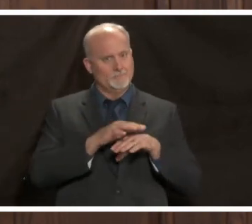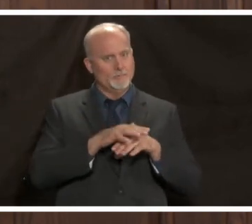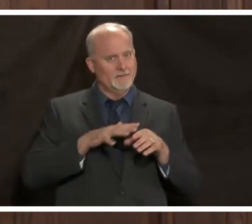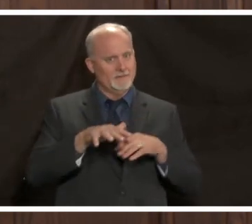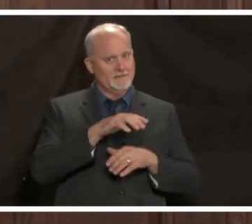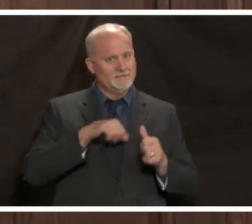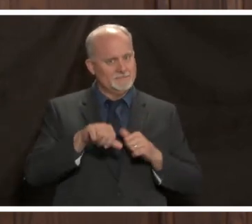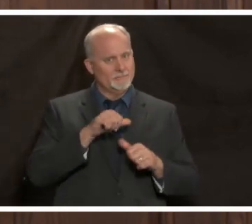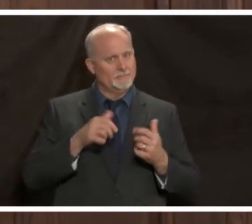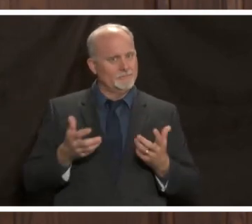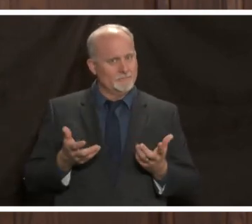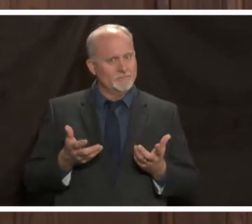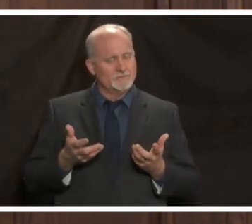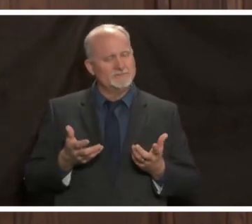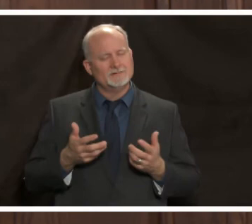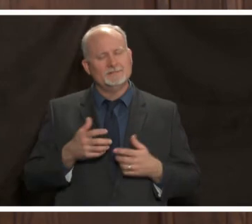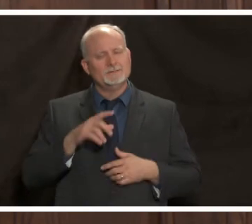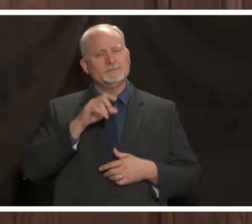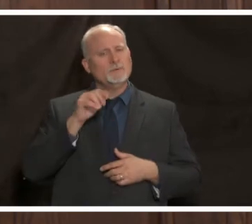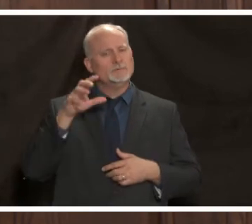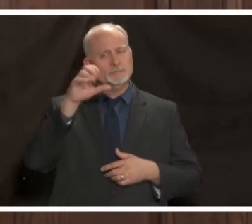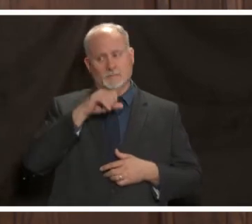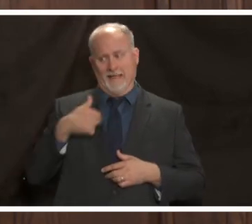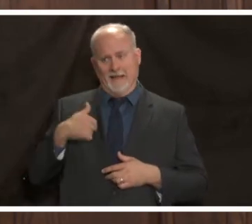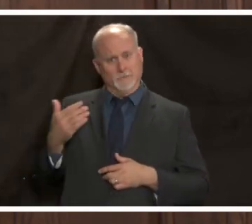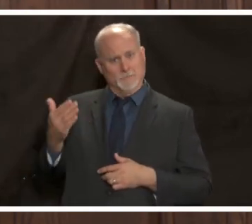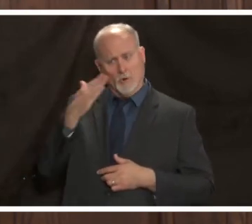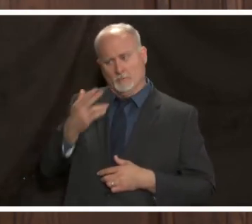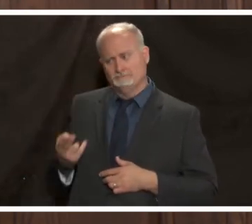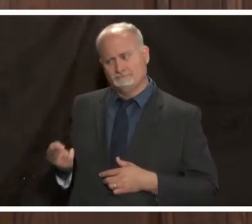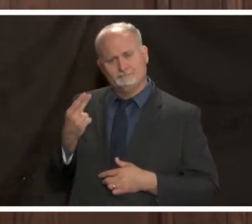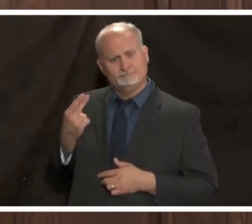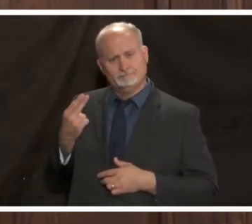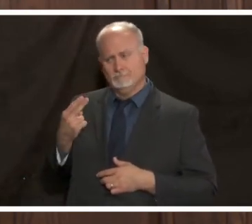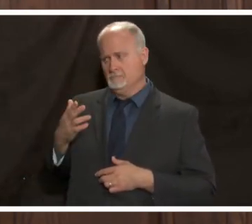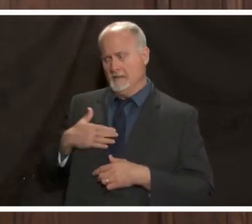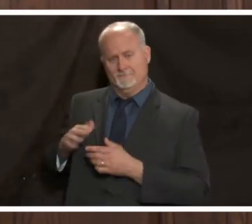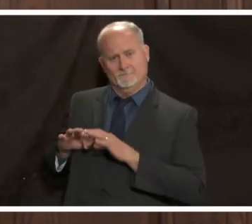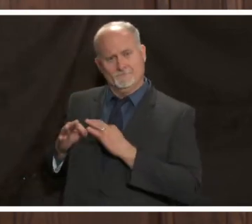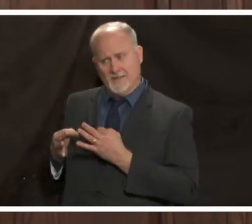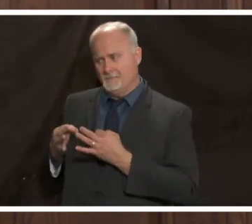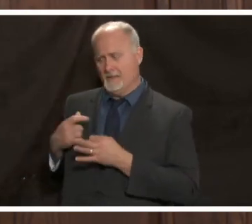so just don't assume that somebody's safe because they're familiar or they're close to you because